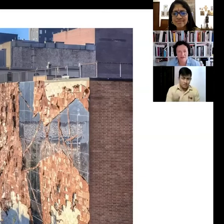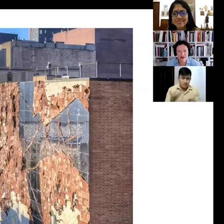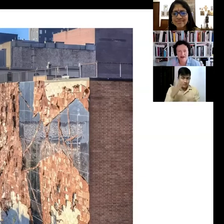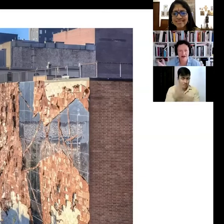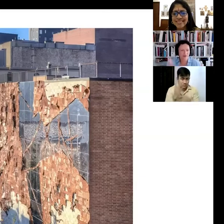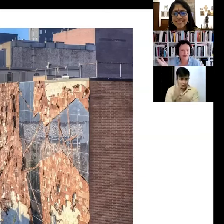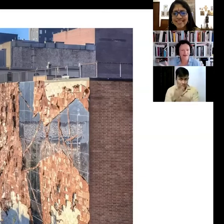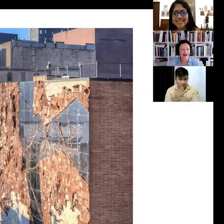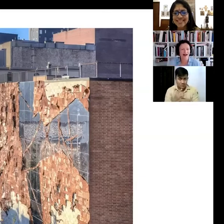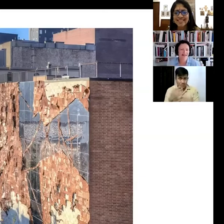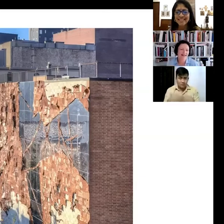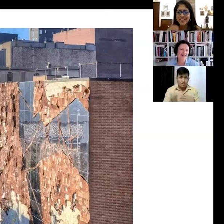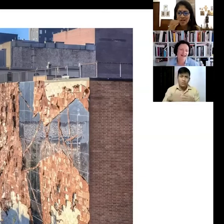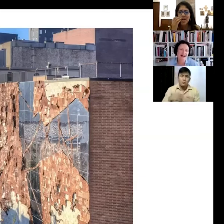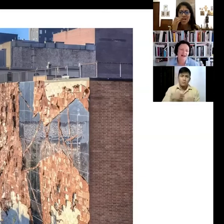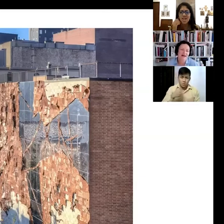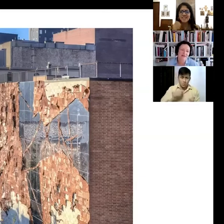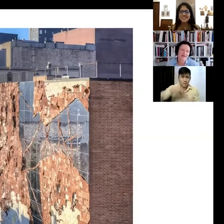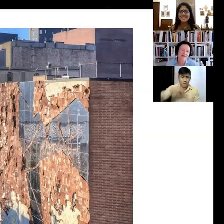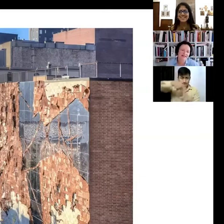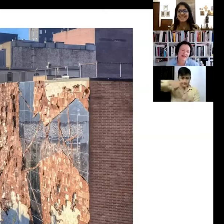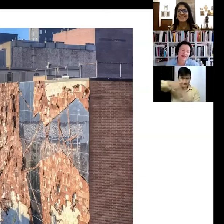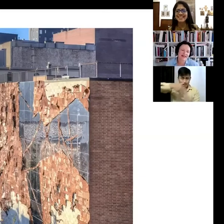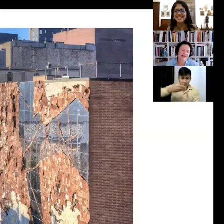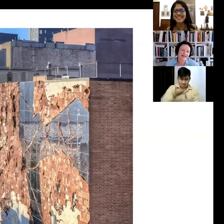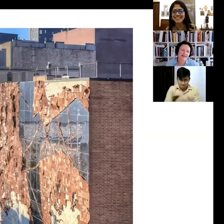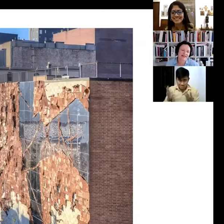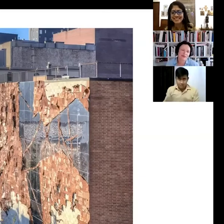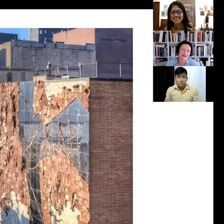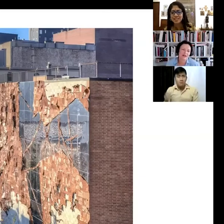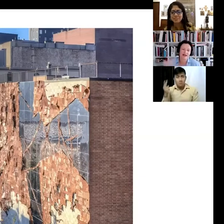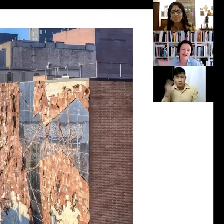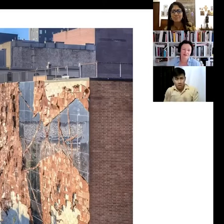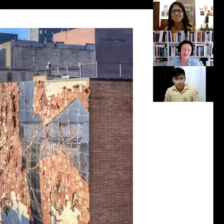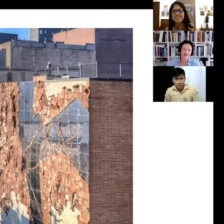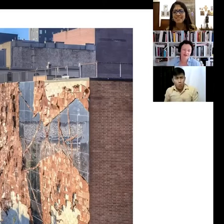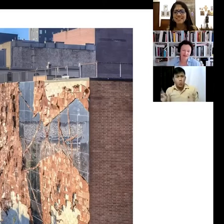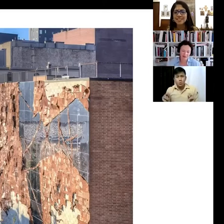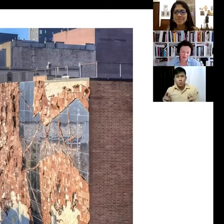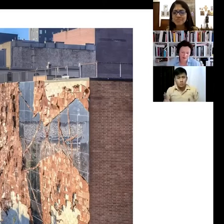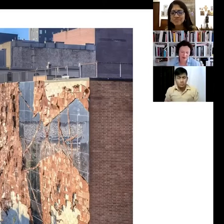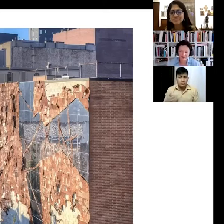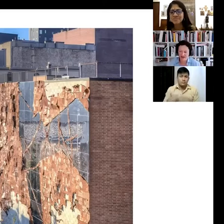a background in public art. And I remember that with the production person that I work with,